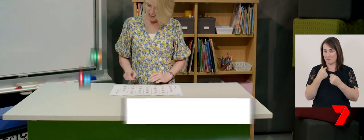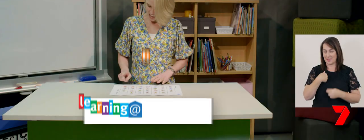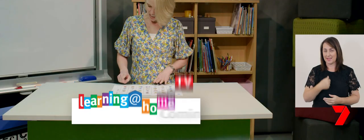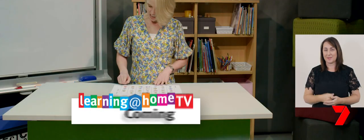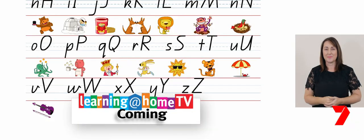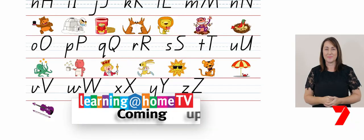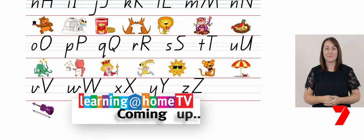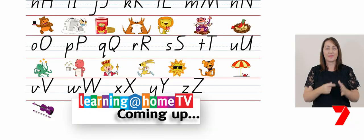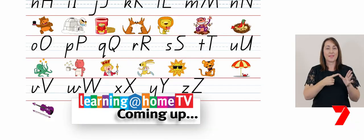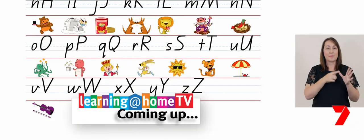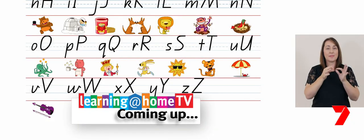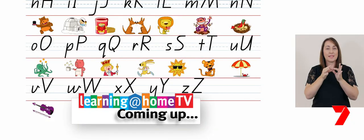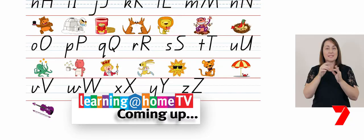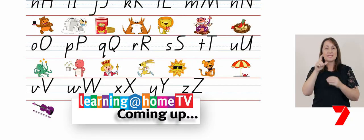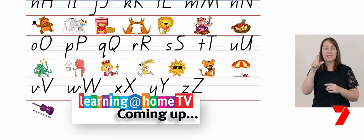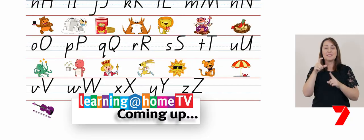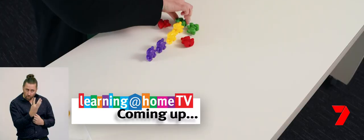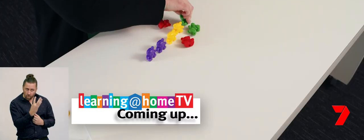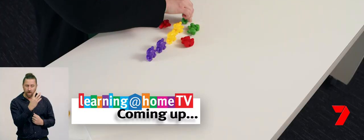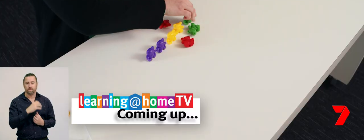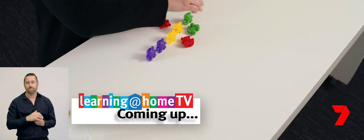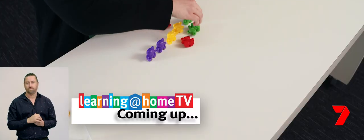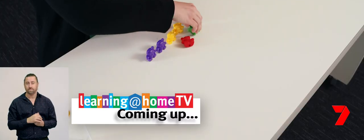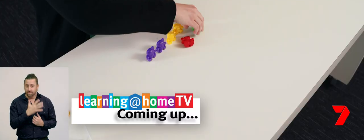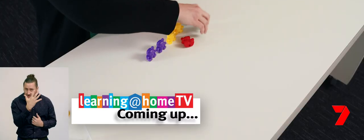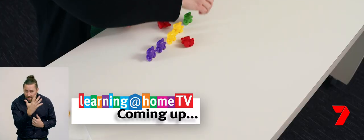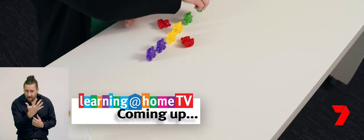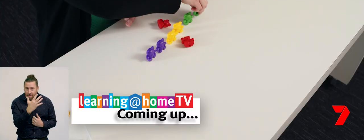There's a chance to learn about letters in English, fun subitising in Maths,